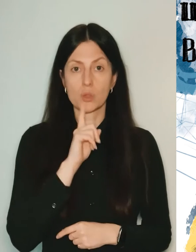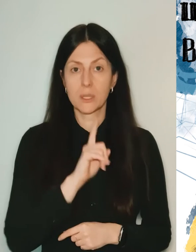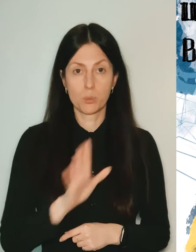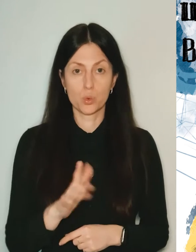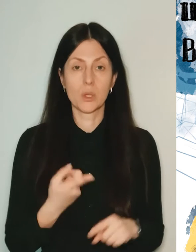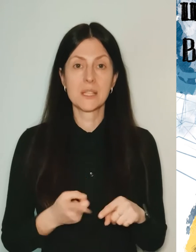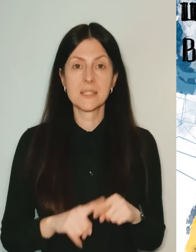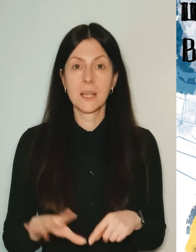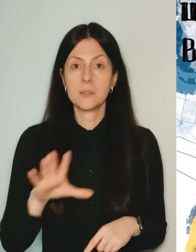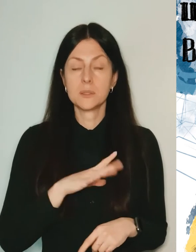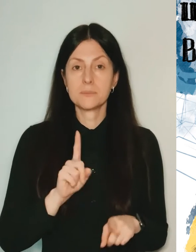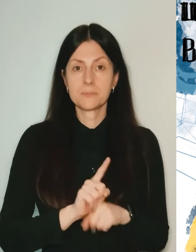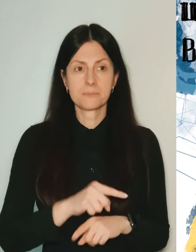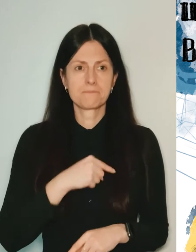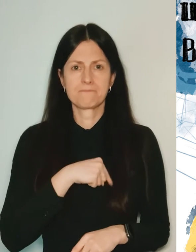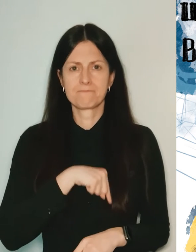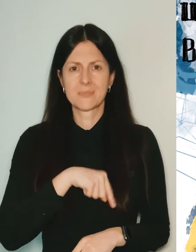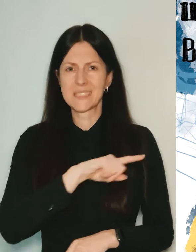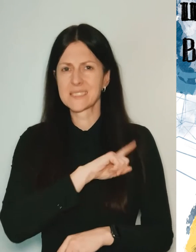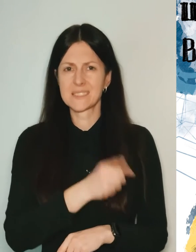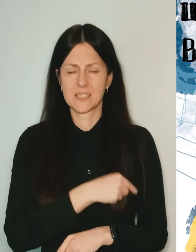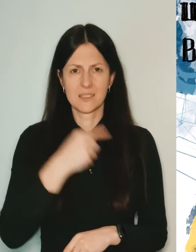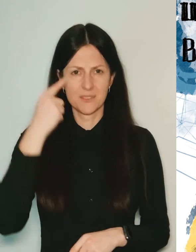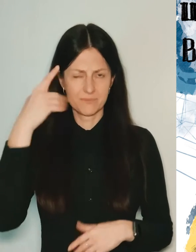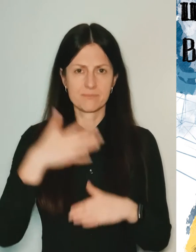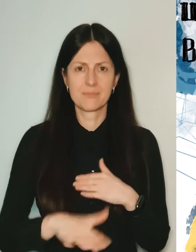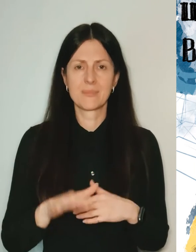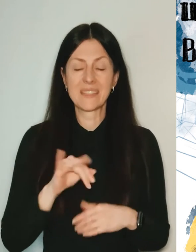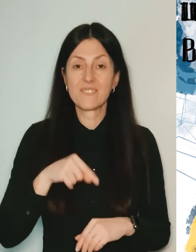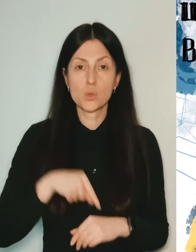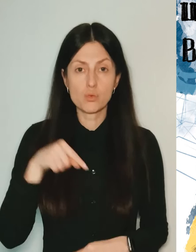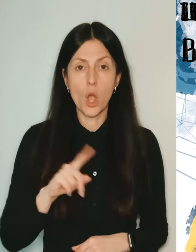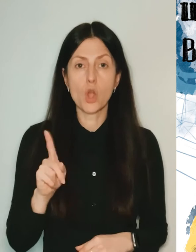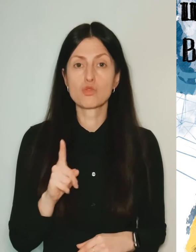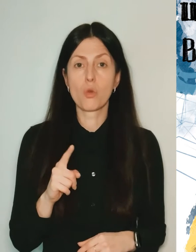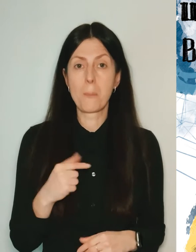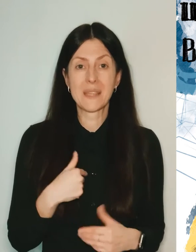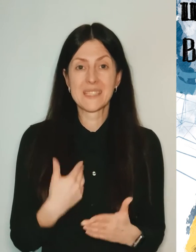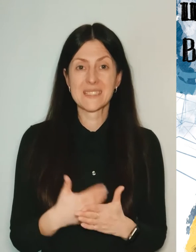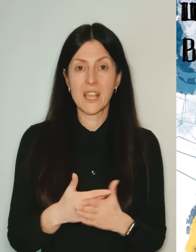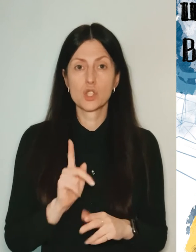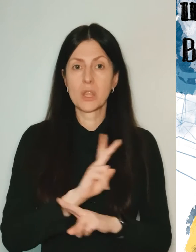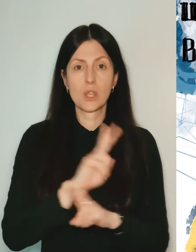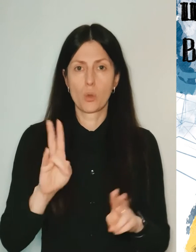It was such a strong comprehension and feeling that I don't think anyone would have changed my mind then.